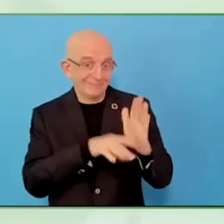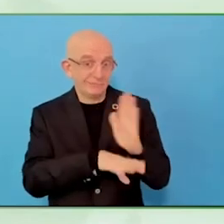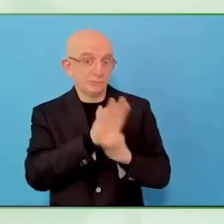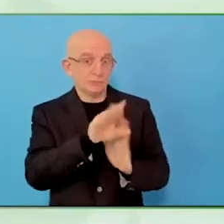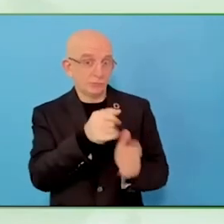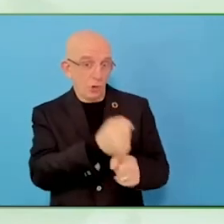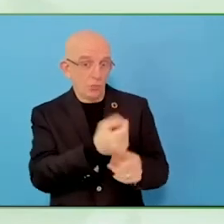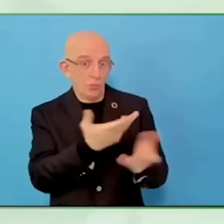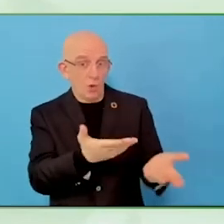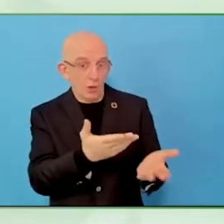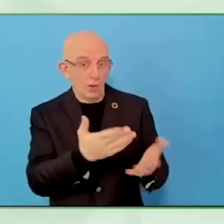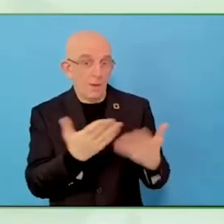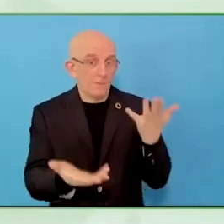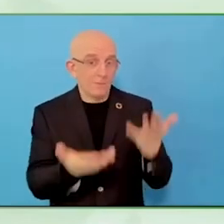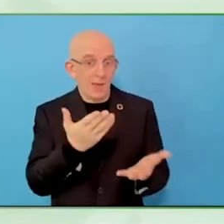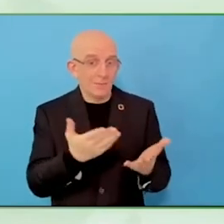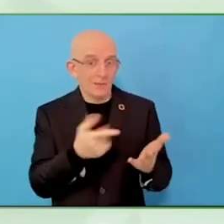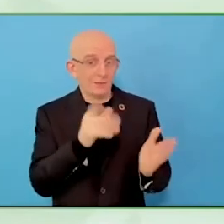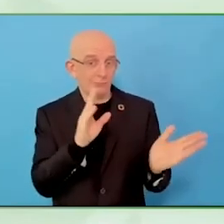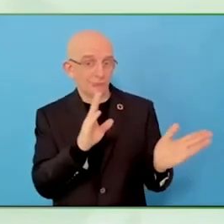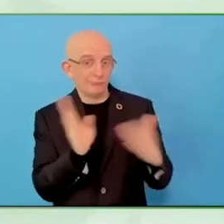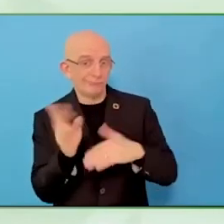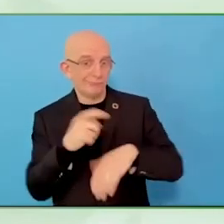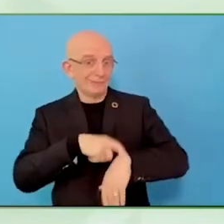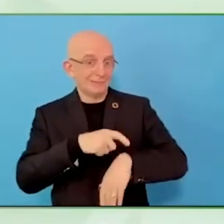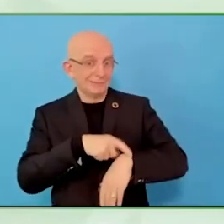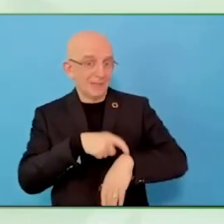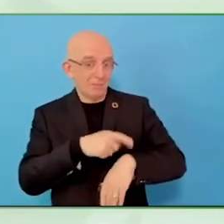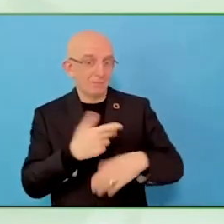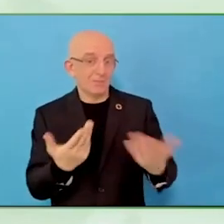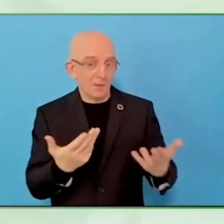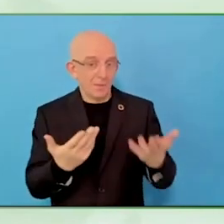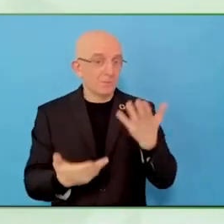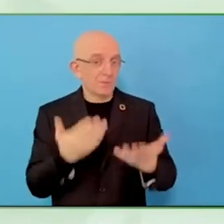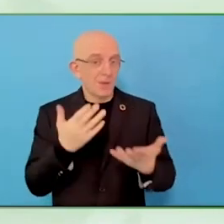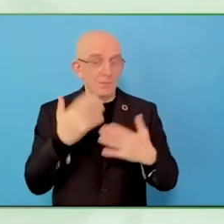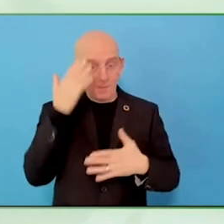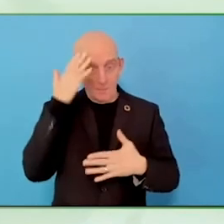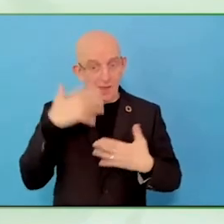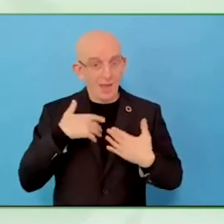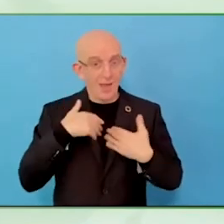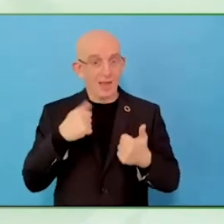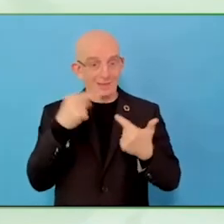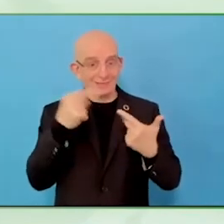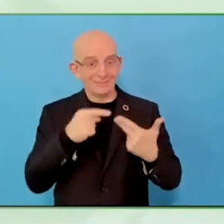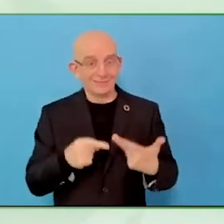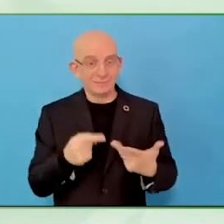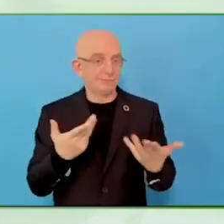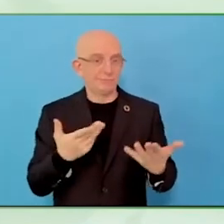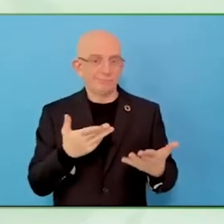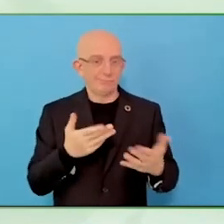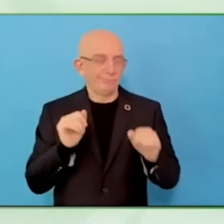needed a quiet place, less assignments, maybe you can put his desk in a different direction.